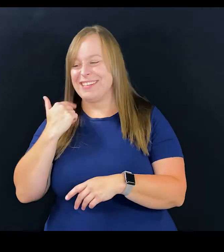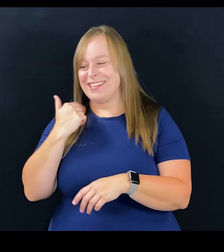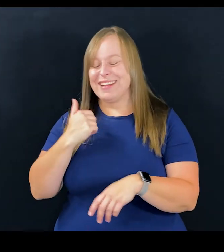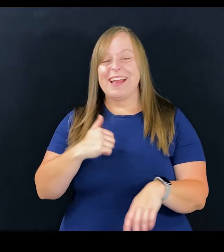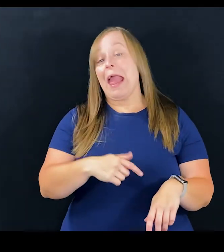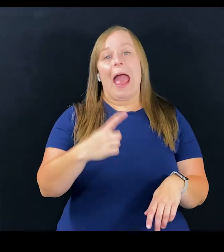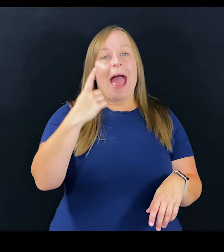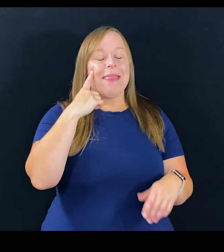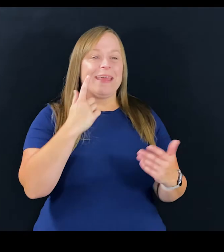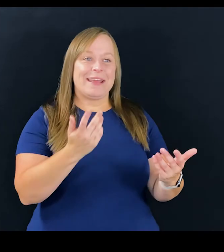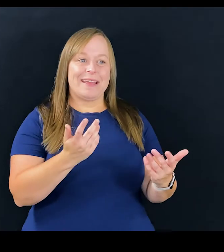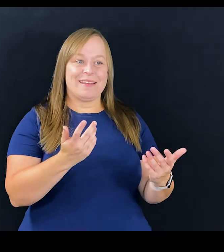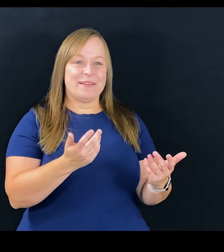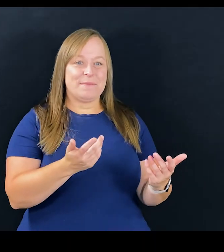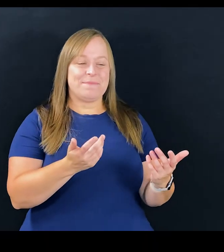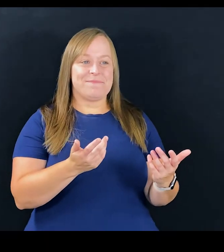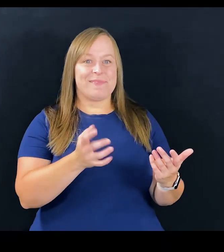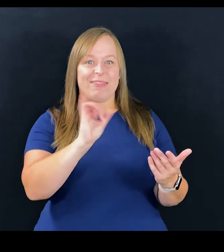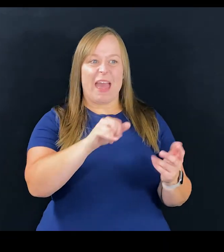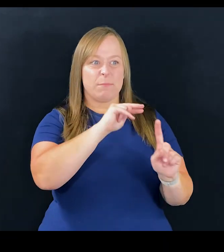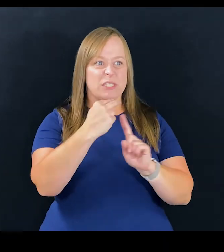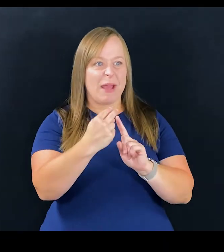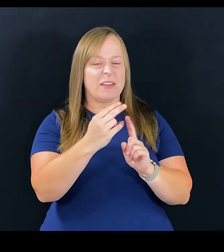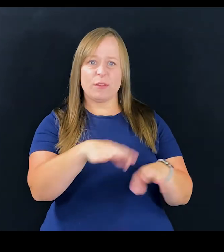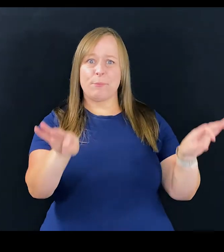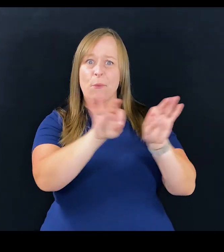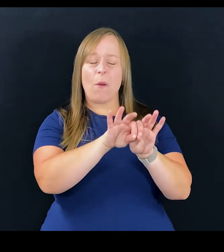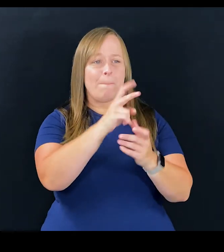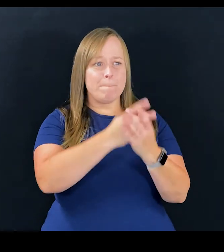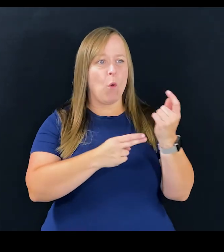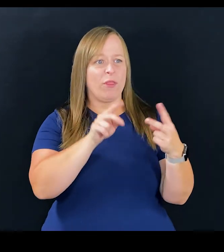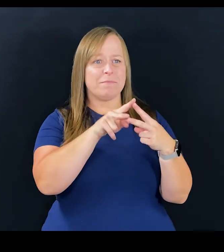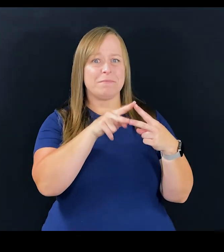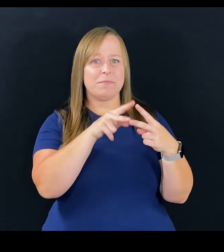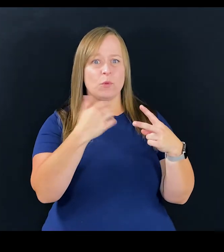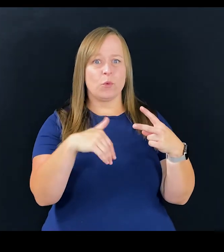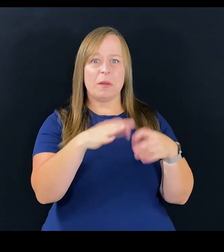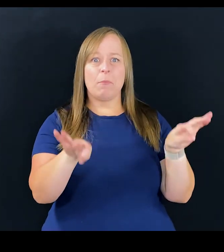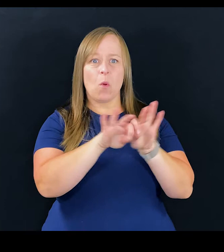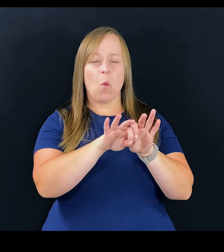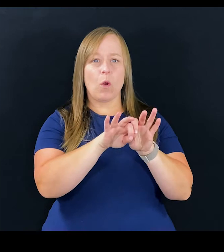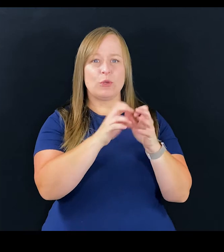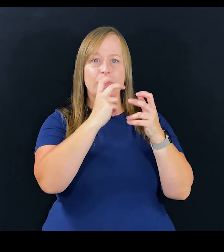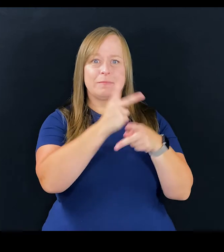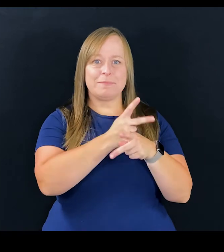I think that perspective is important. And both of them are very, very important to hold on to.